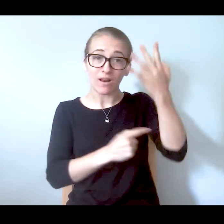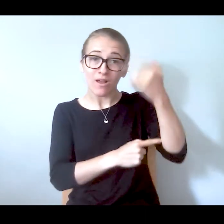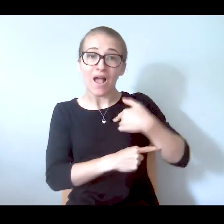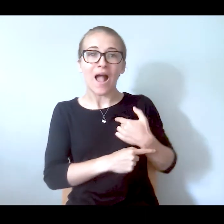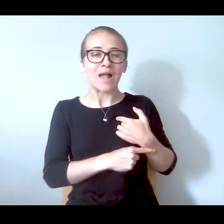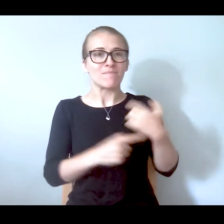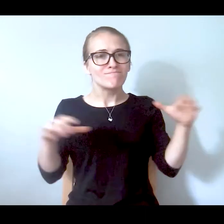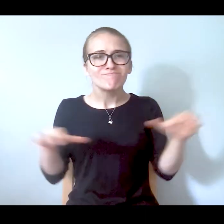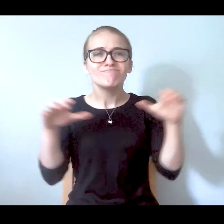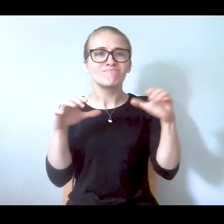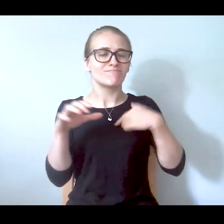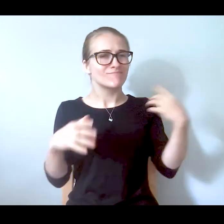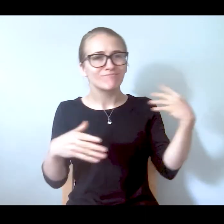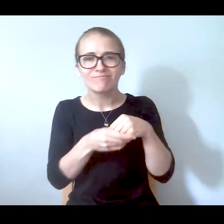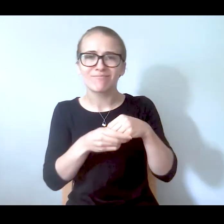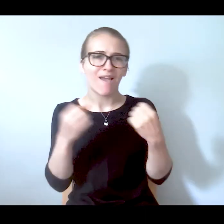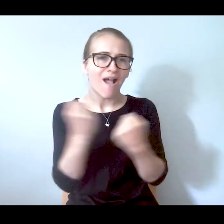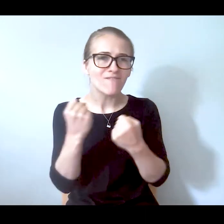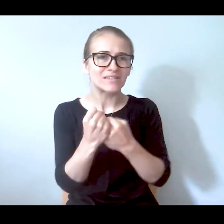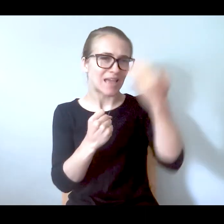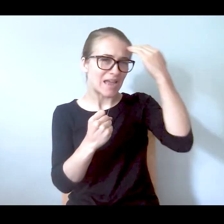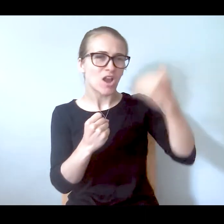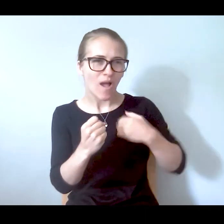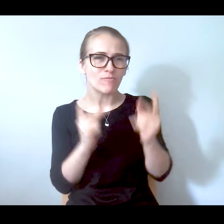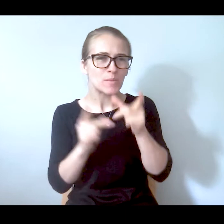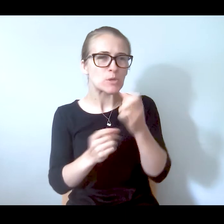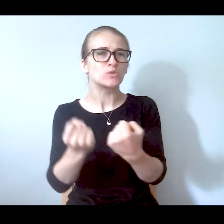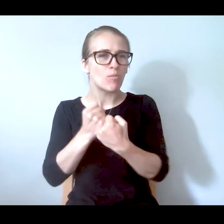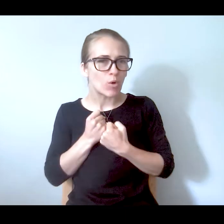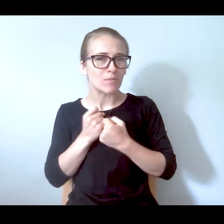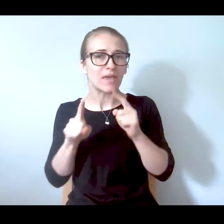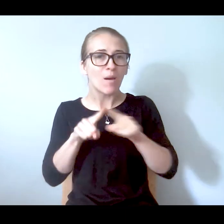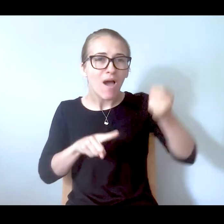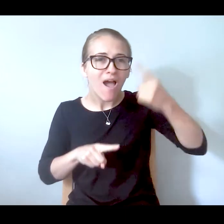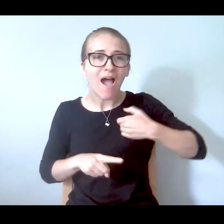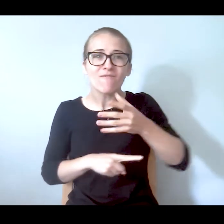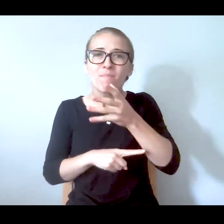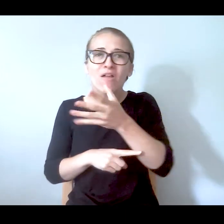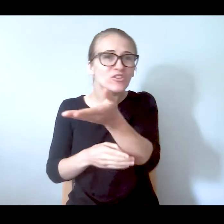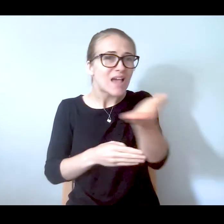advocacy work. But there are mothers out there to